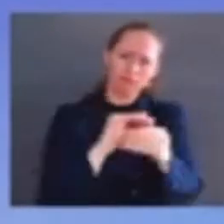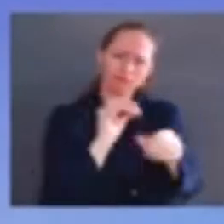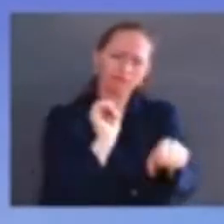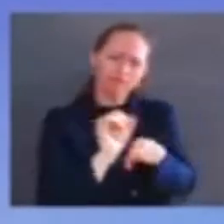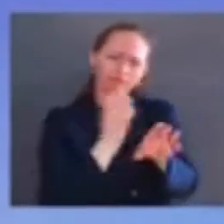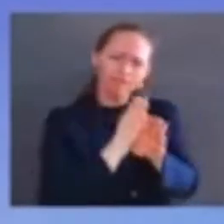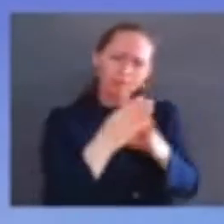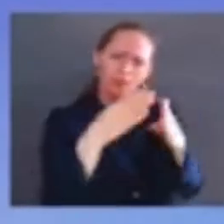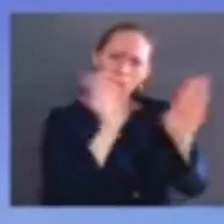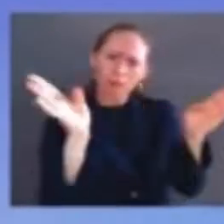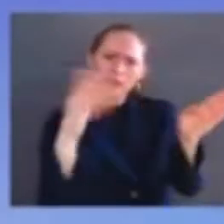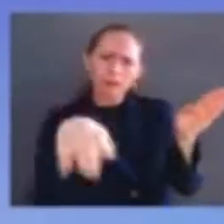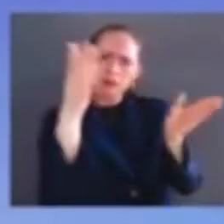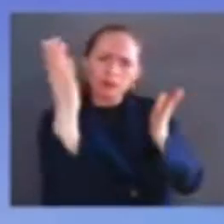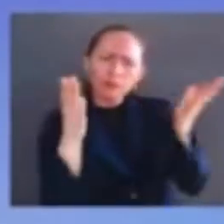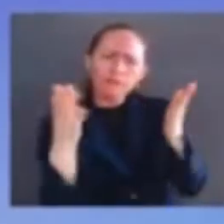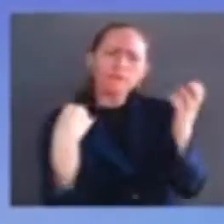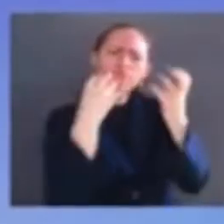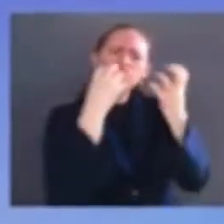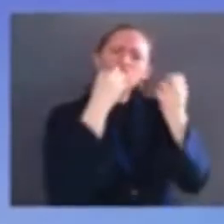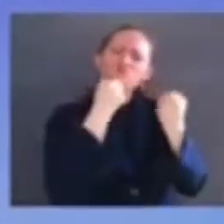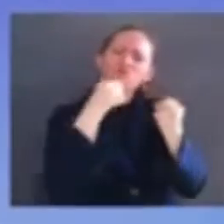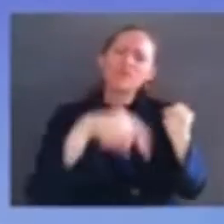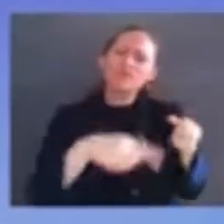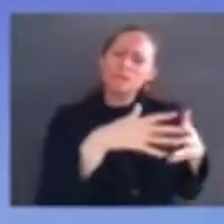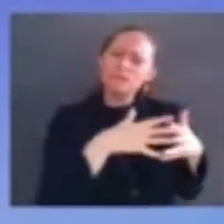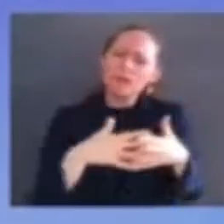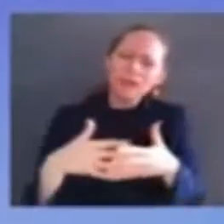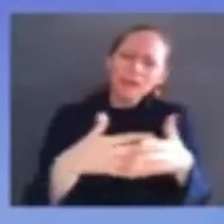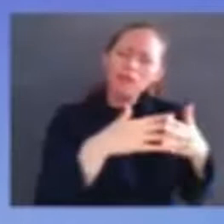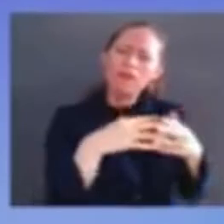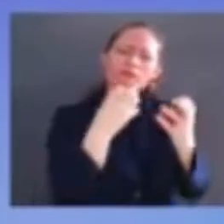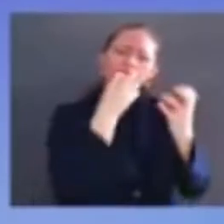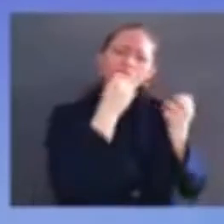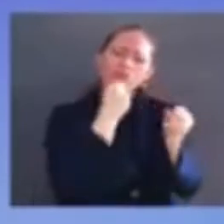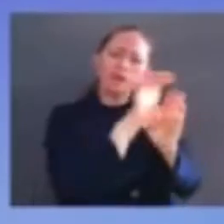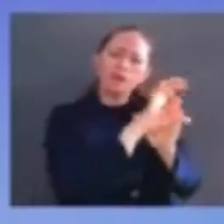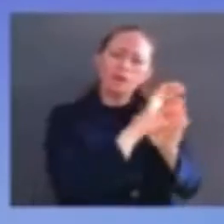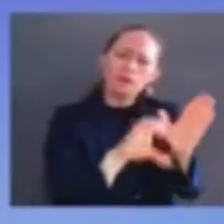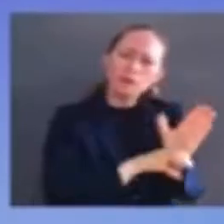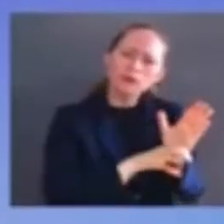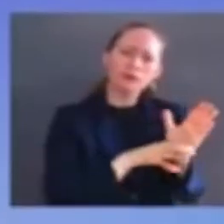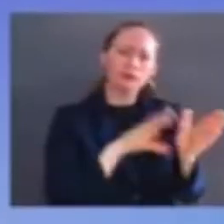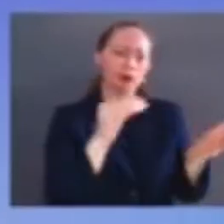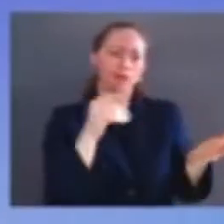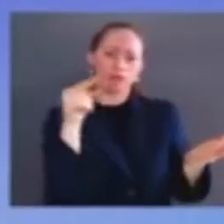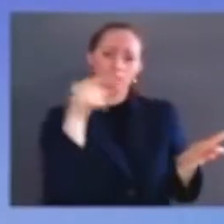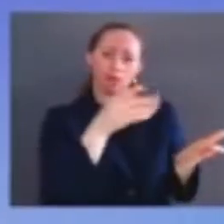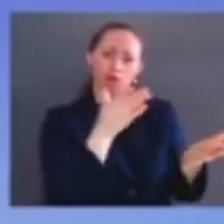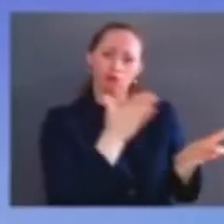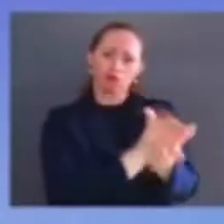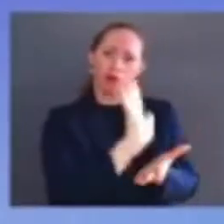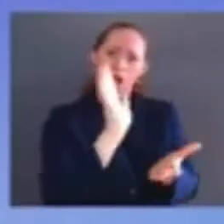and the rights that make us free i also understand from my many years of practice